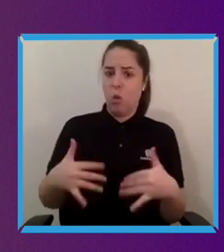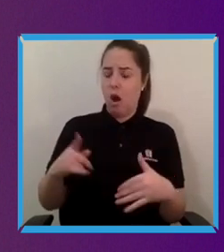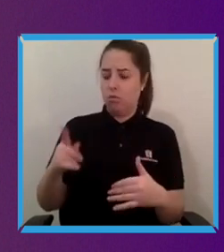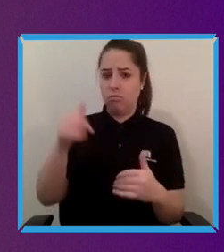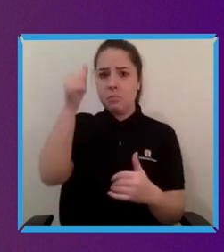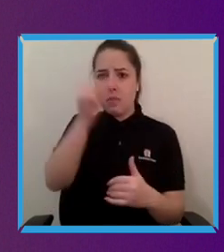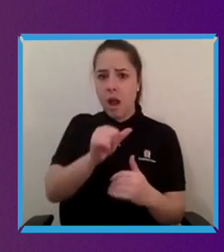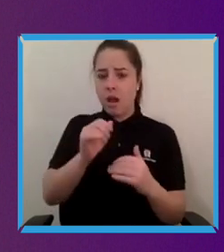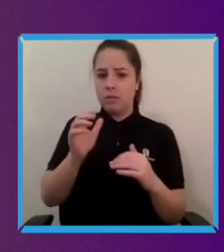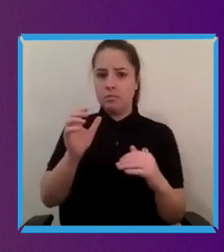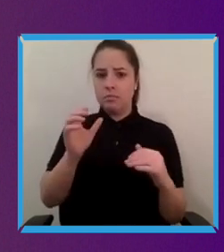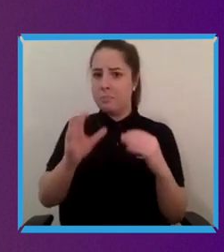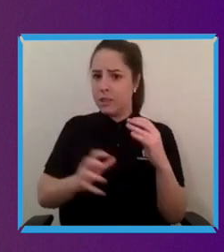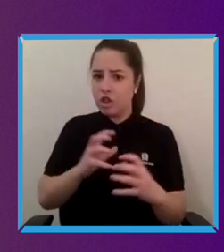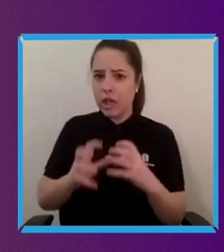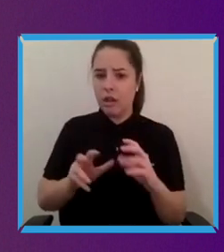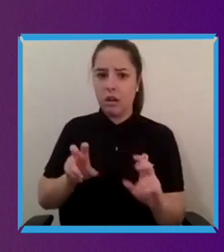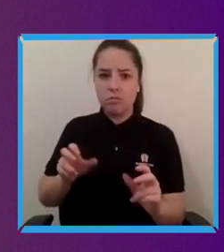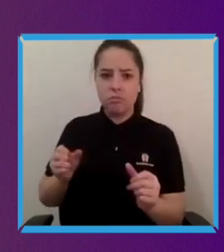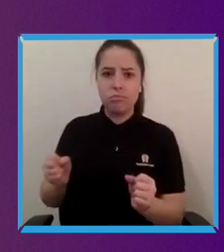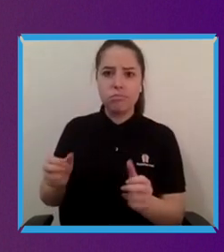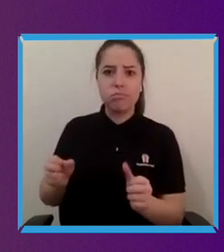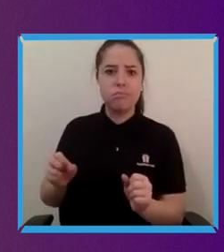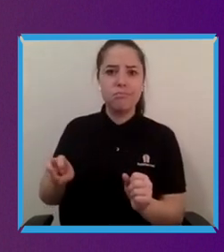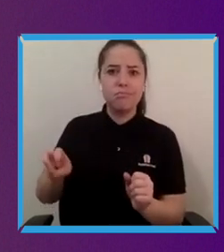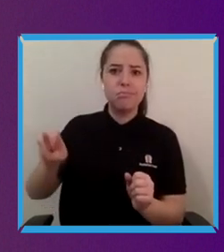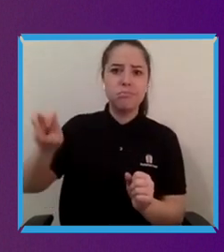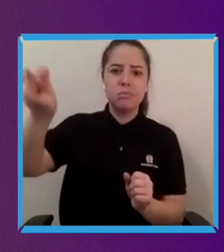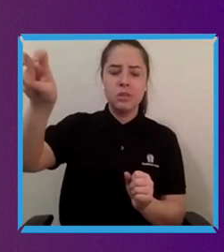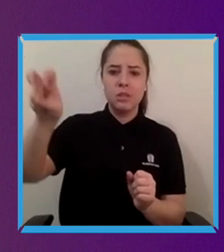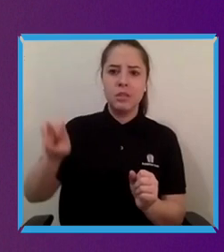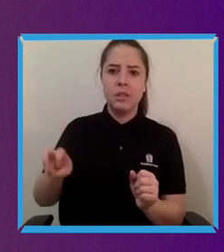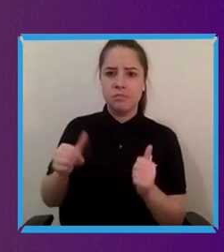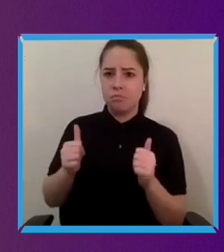Usually my friends and colleagues who use wheelchairs